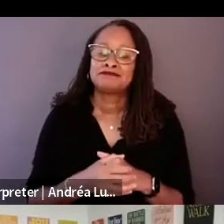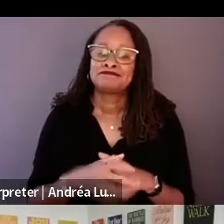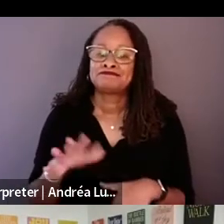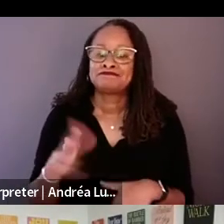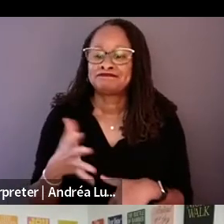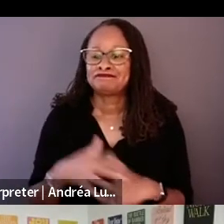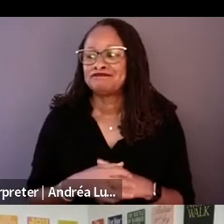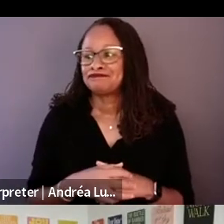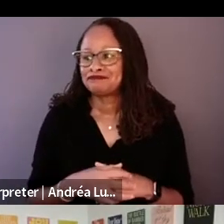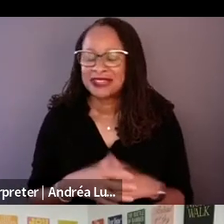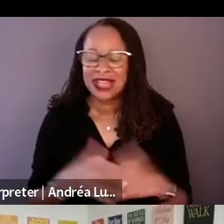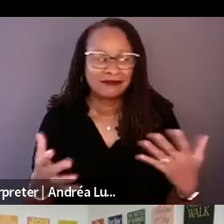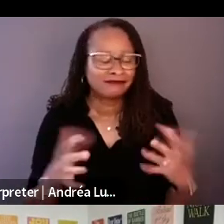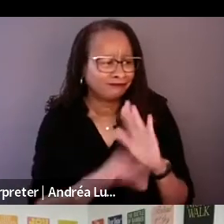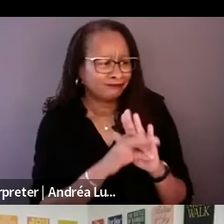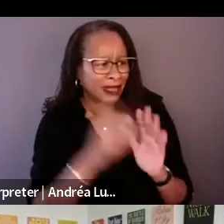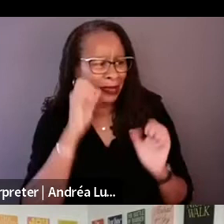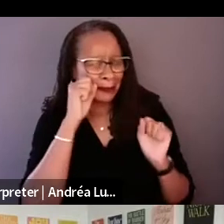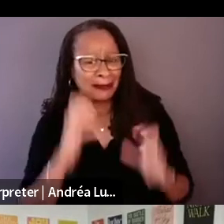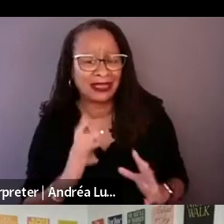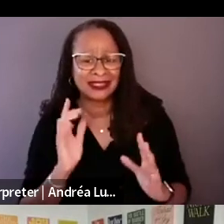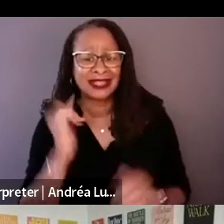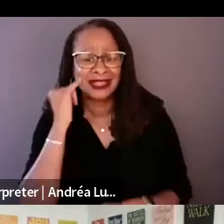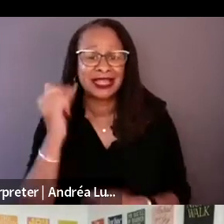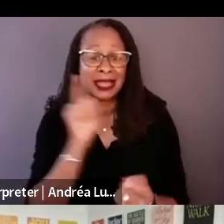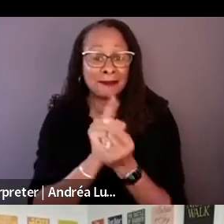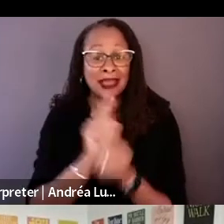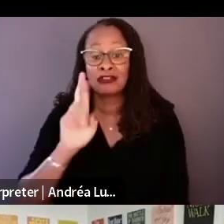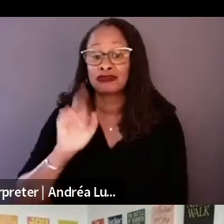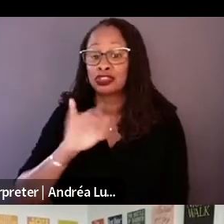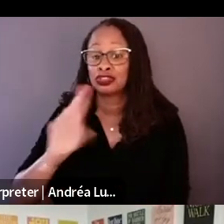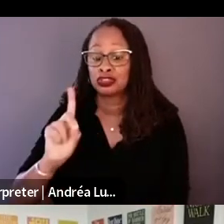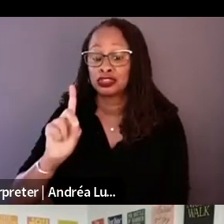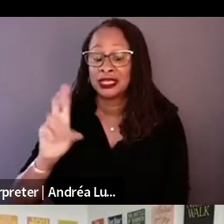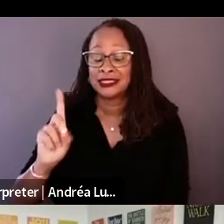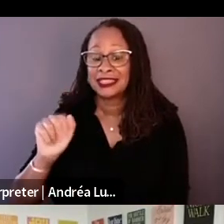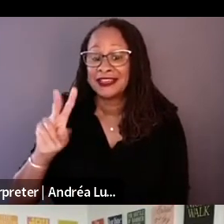and some initial interviews with him. The initial idea was like let's make a screen play.